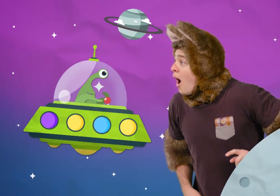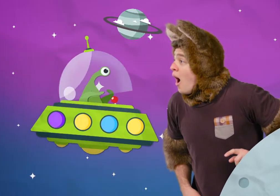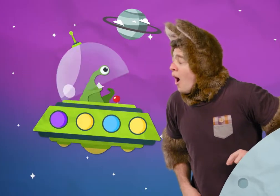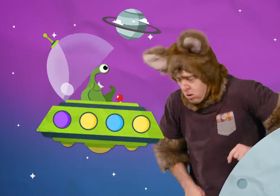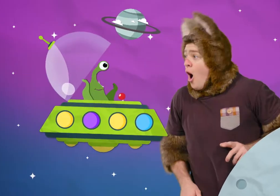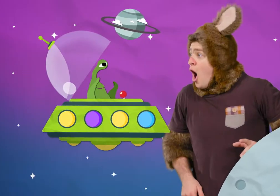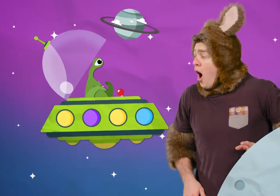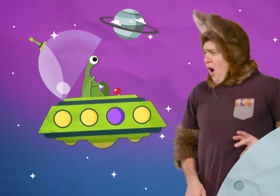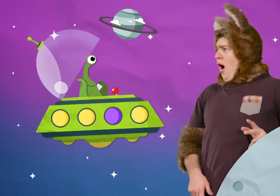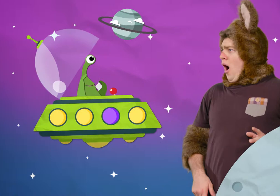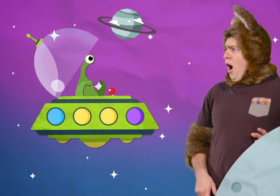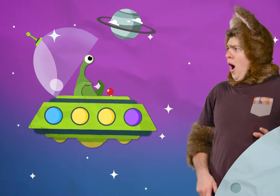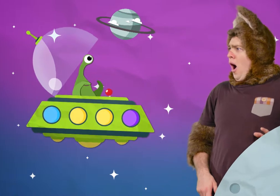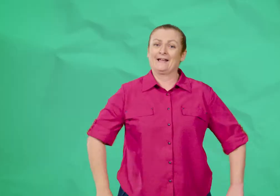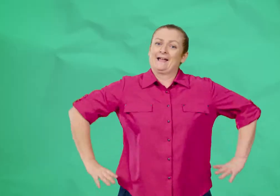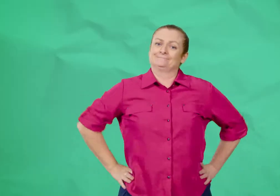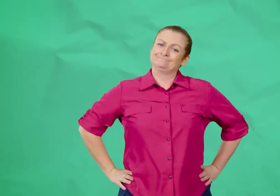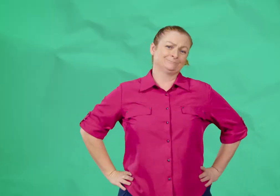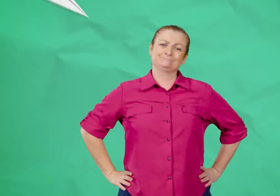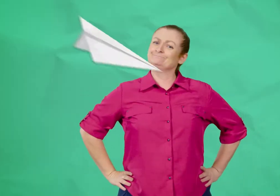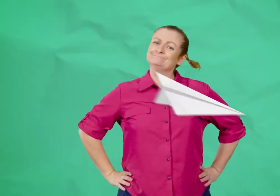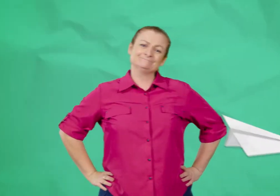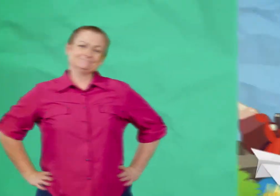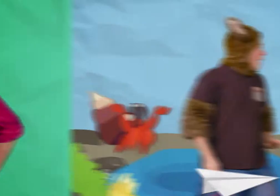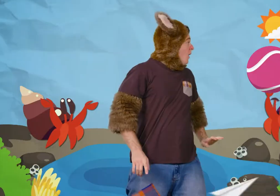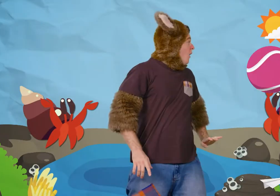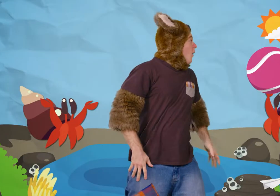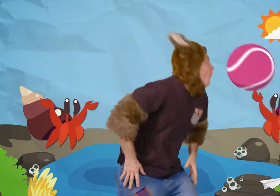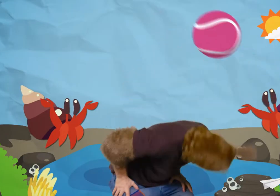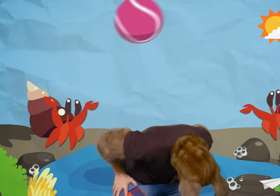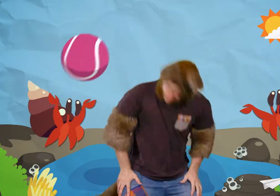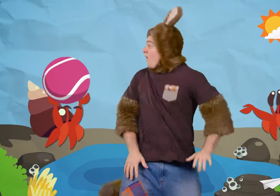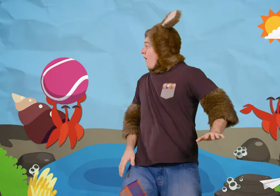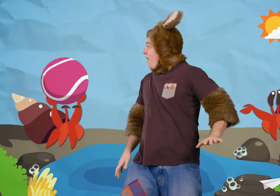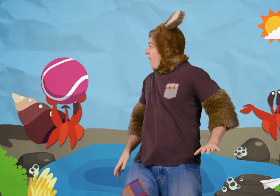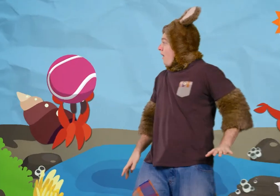Huh?! Whoa! Hmm. Whoa!